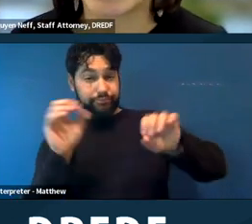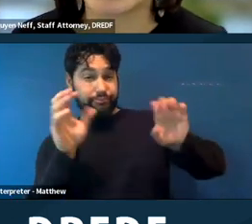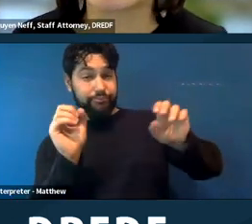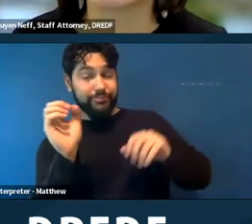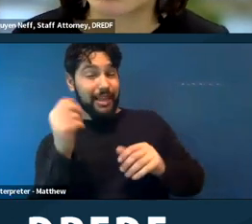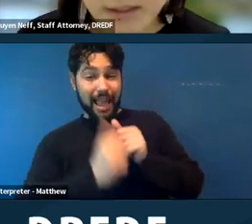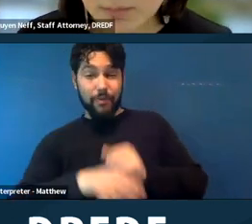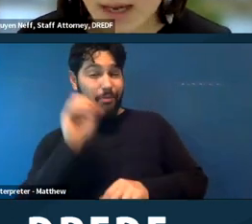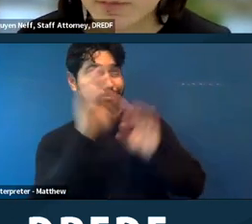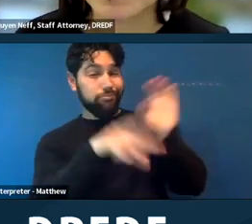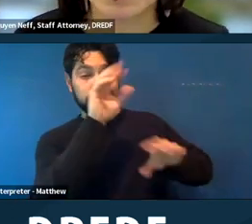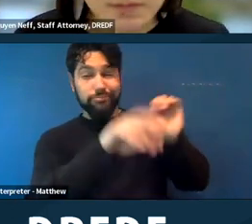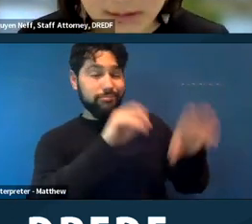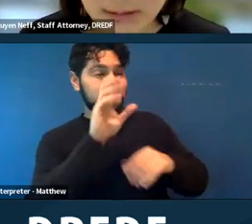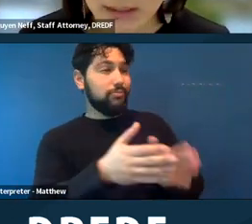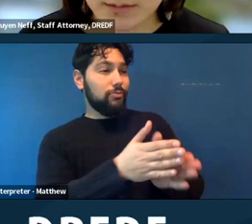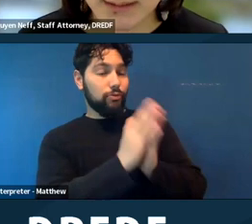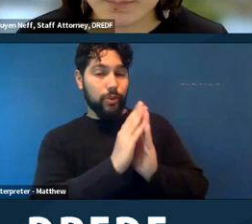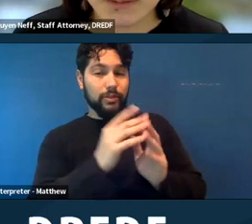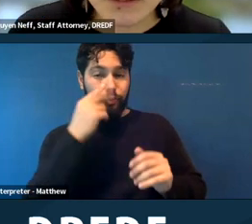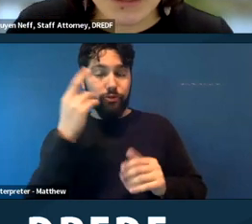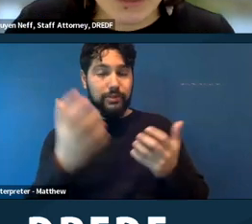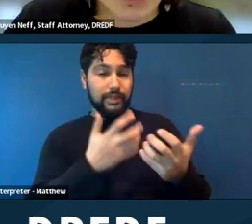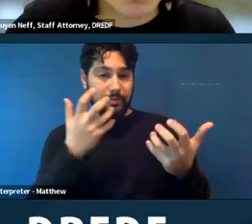and they can request on behalf of themselves and the entire encampment.